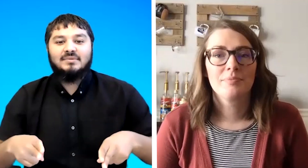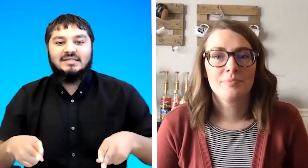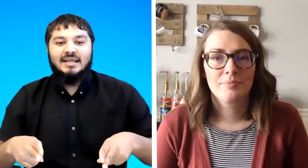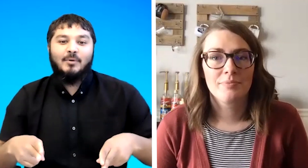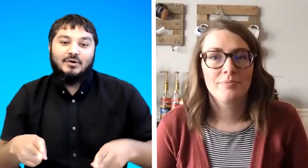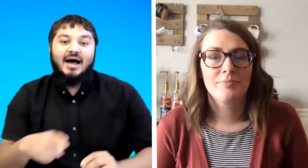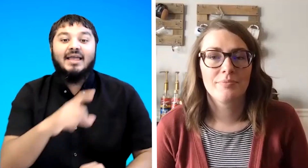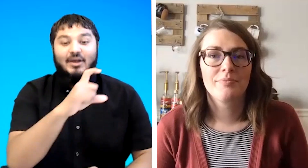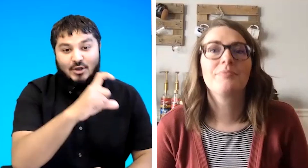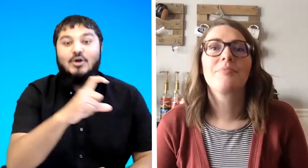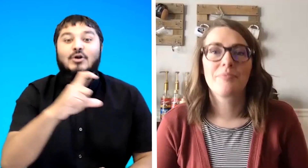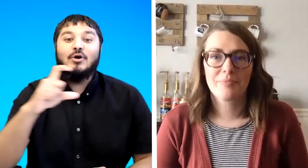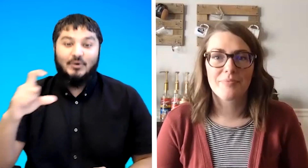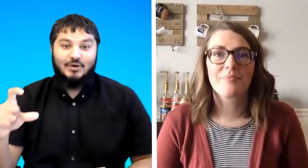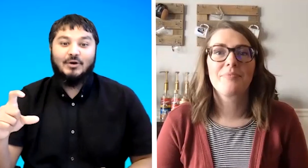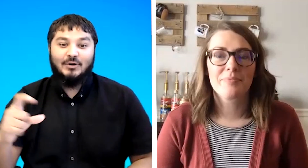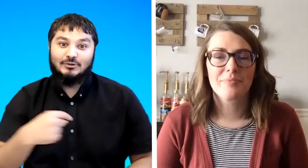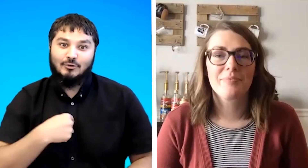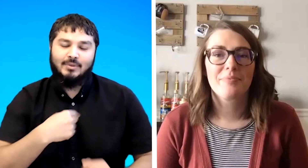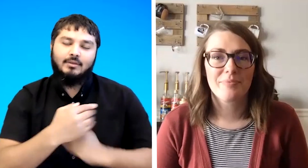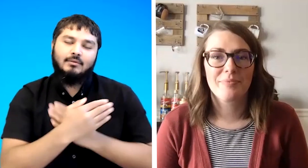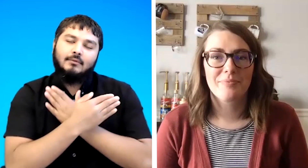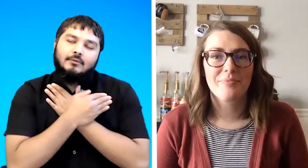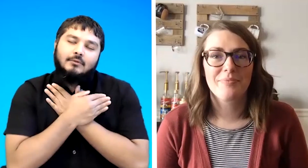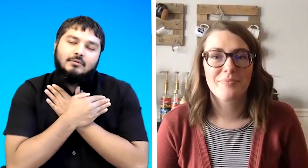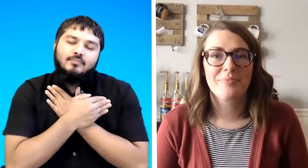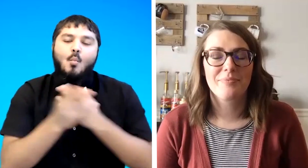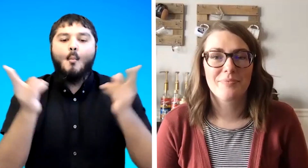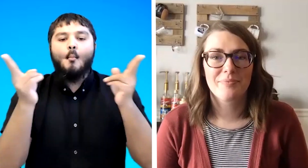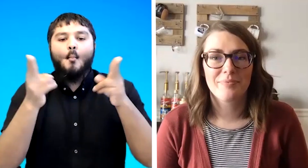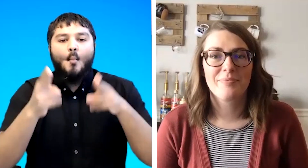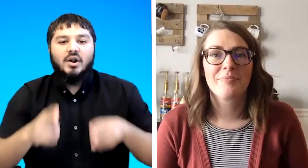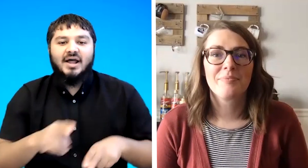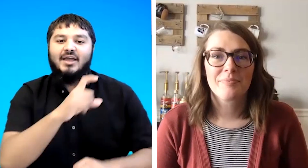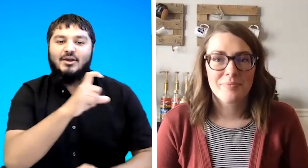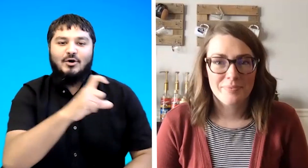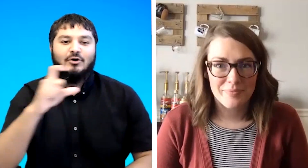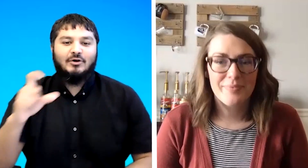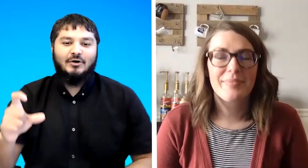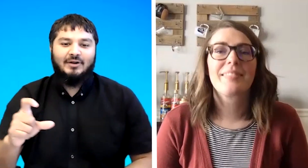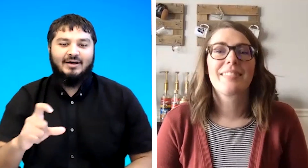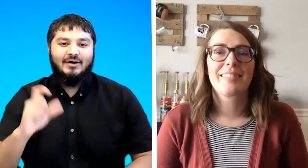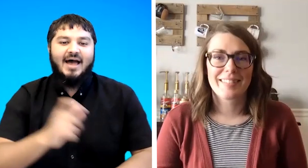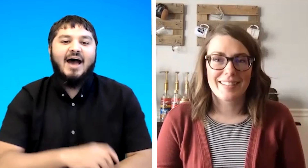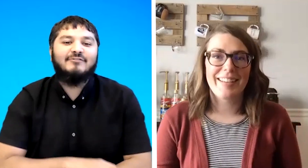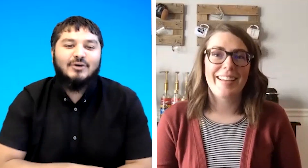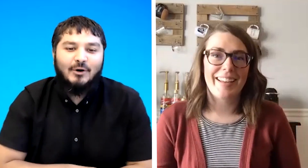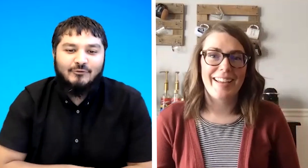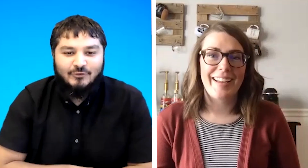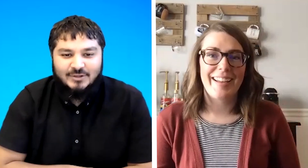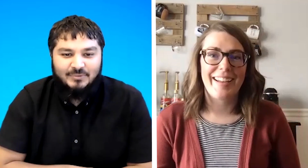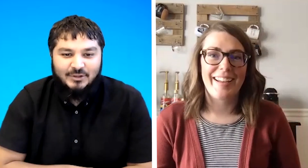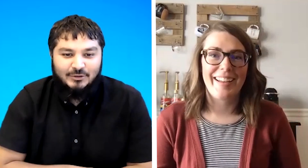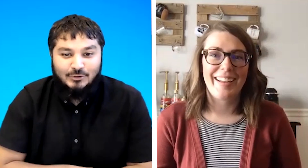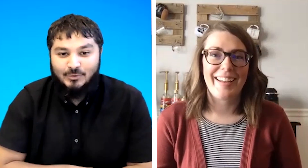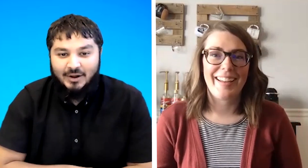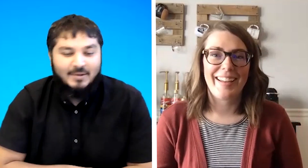slim or diet coca-cola for me diet coca-cola all right have a go for something you want